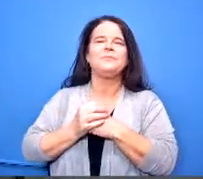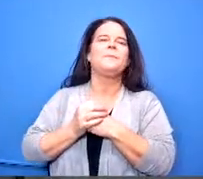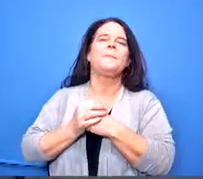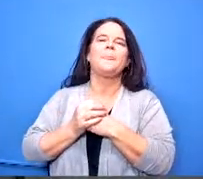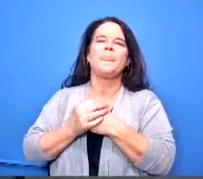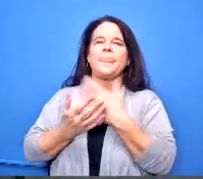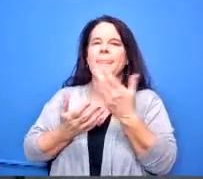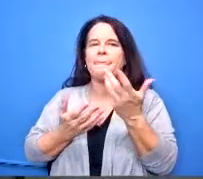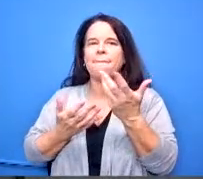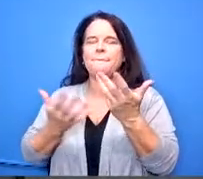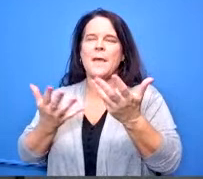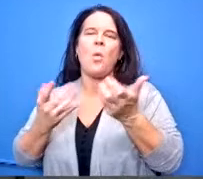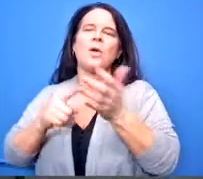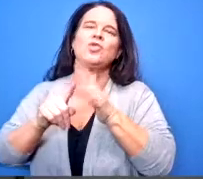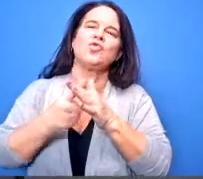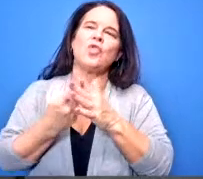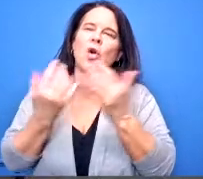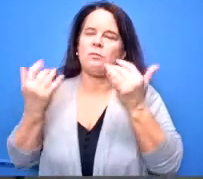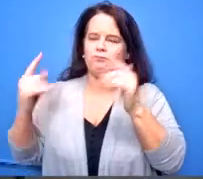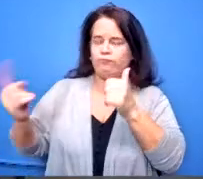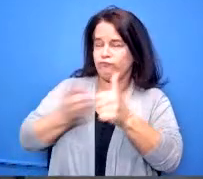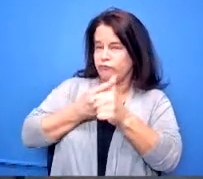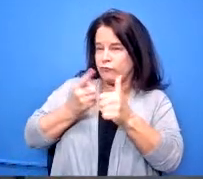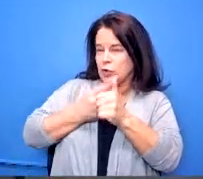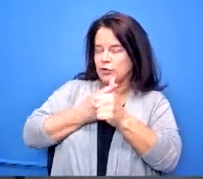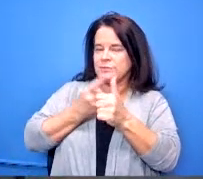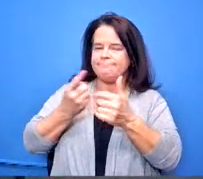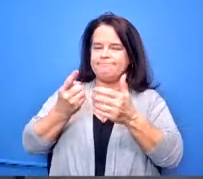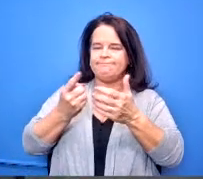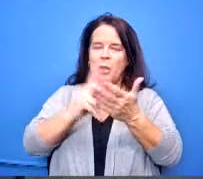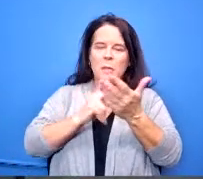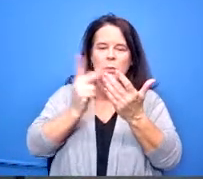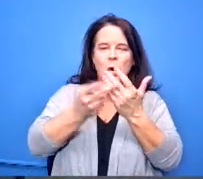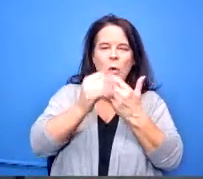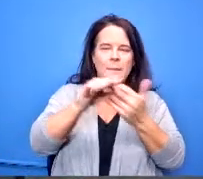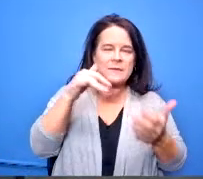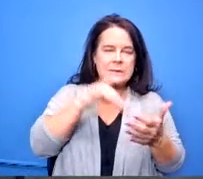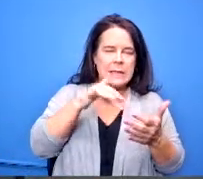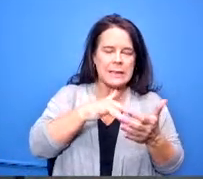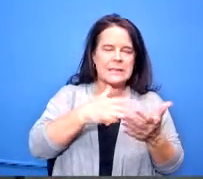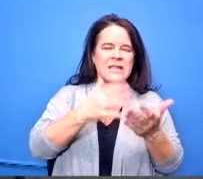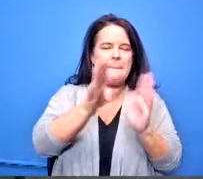give just a little background information about the program of studies our first version of this